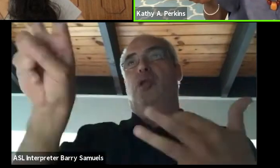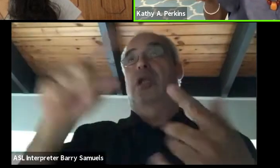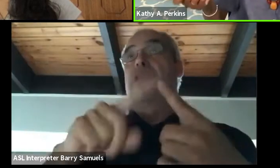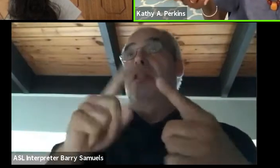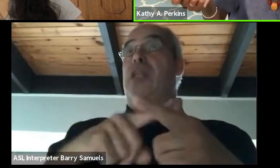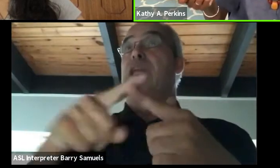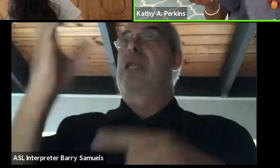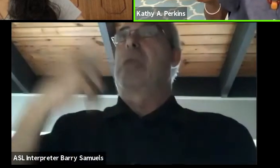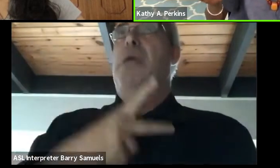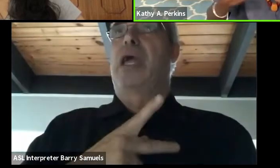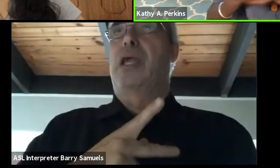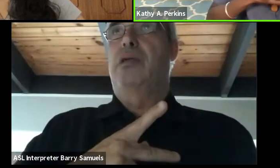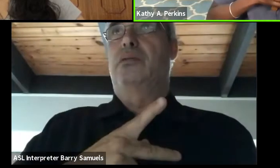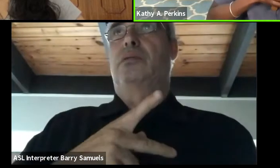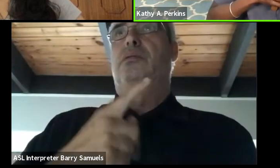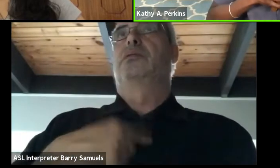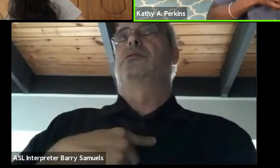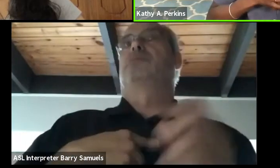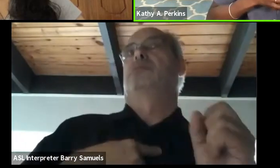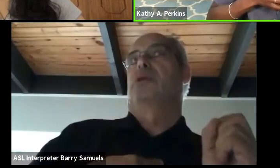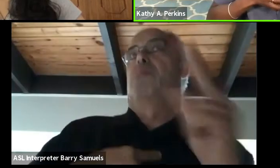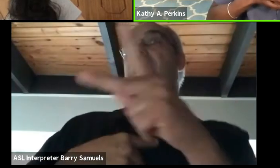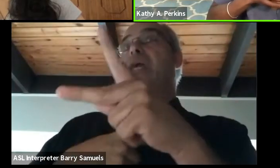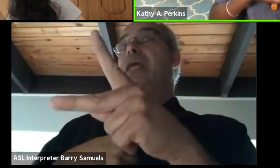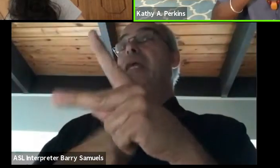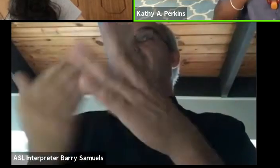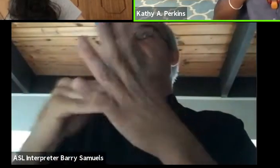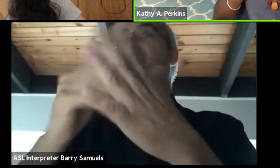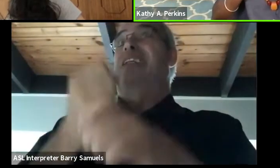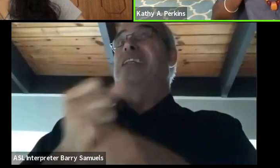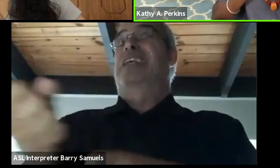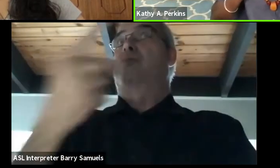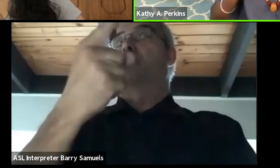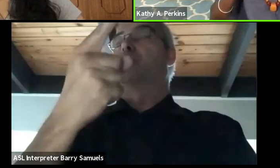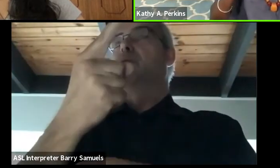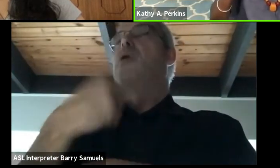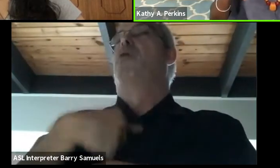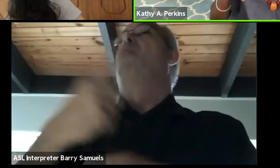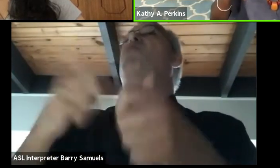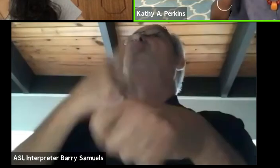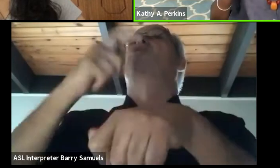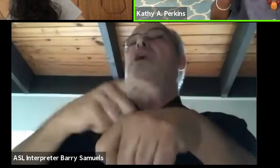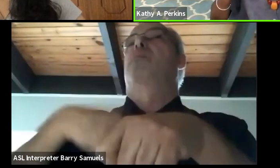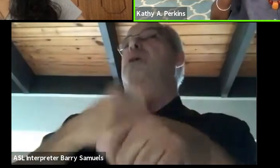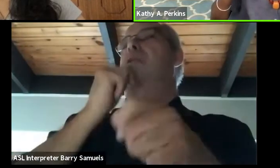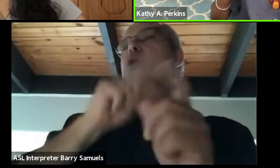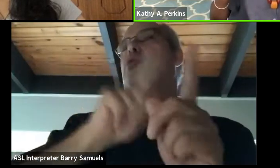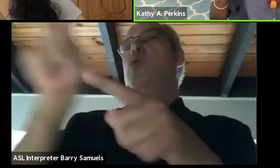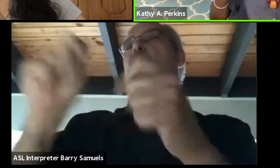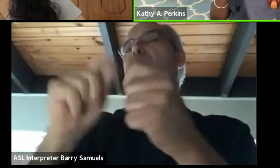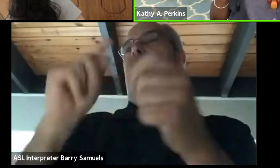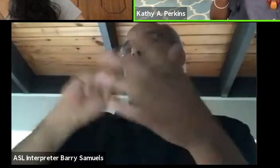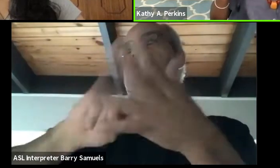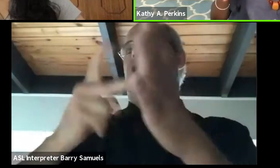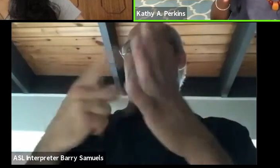I was asked to come back the following year. Well, the first time I went over, I did not go over with the intentions of I'm gonna do a collection of plays